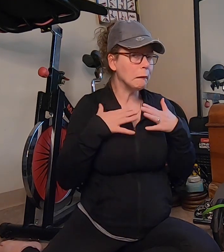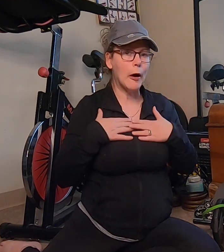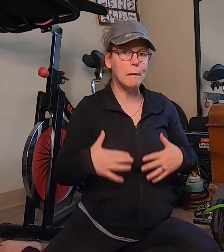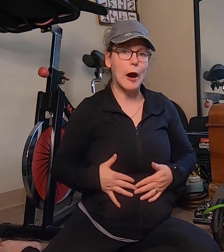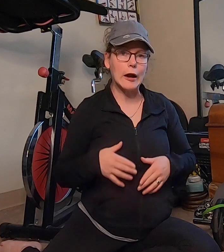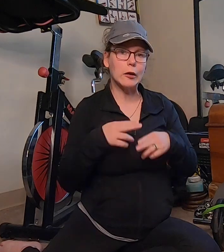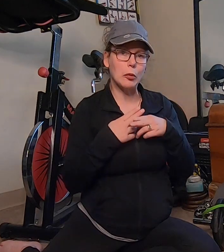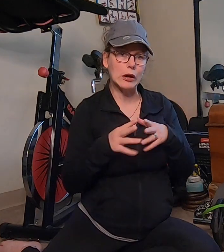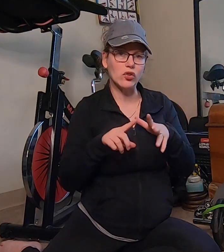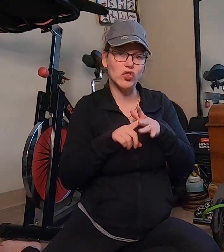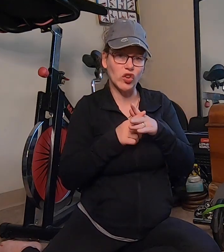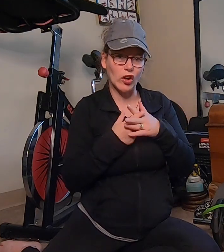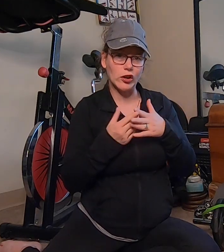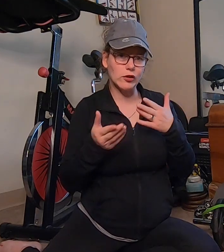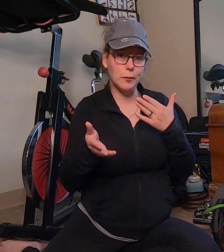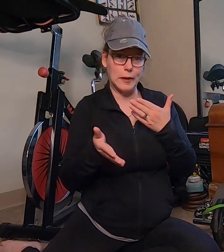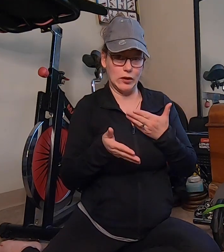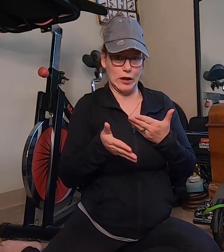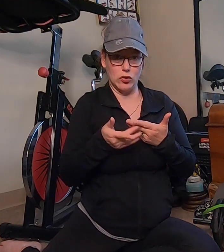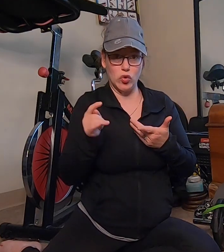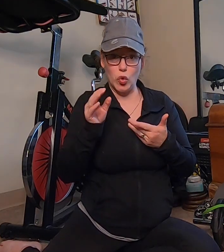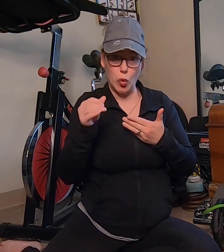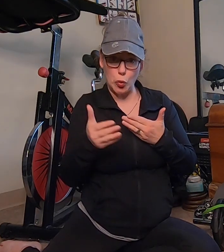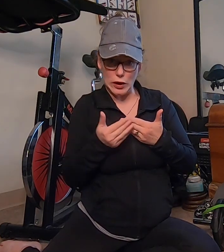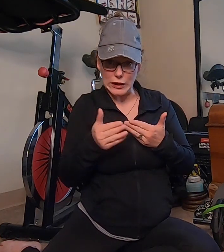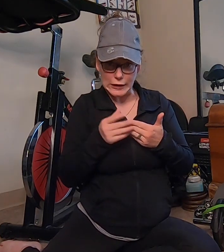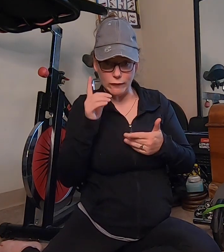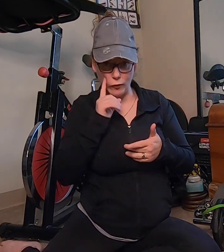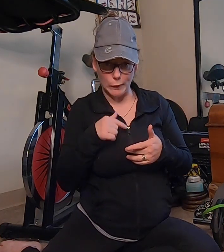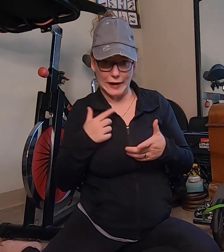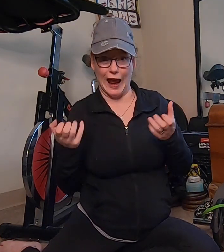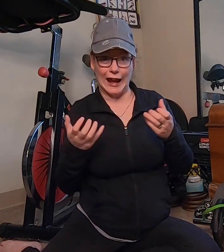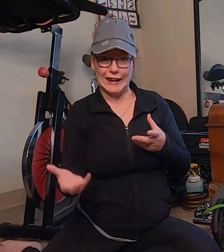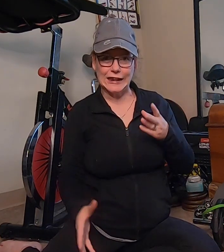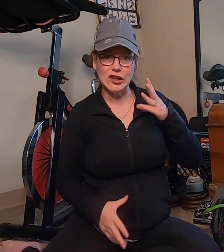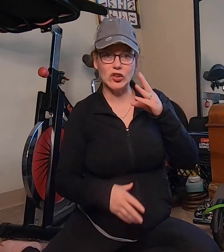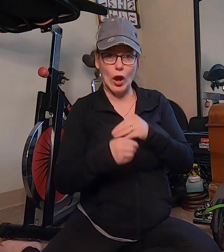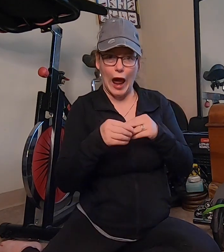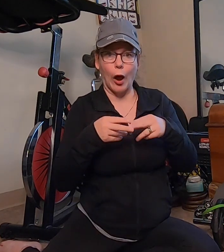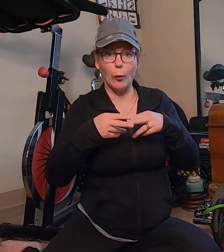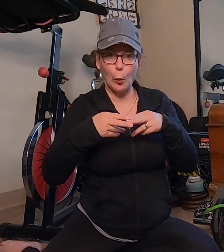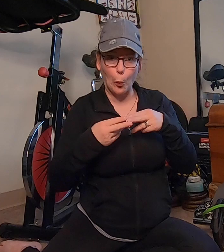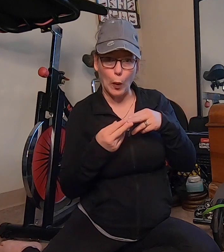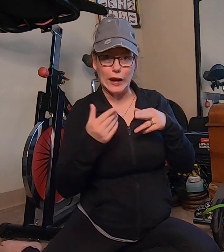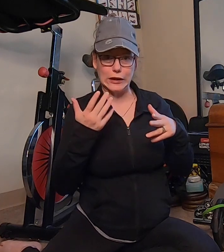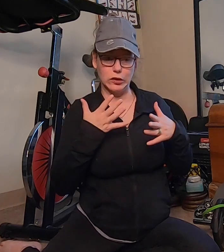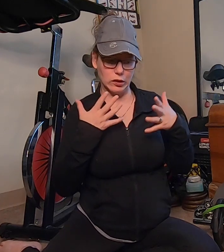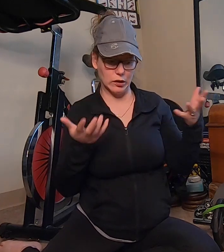my body weight started to be too easy for me I needed to add weight